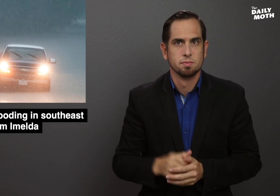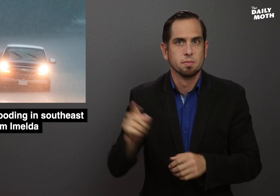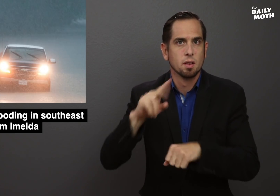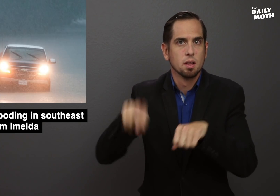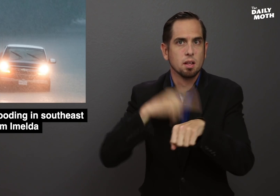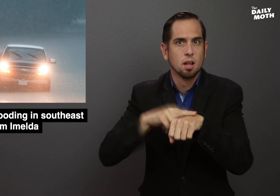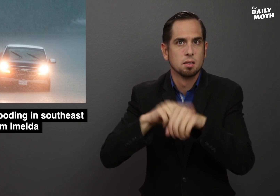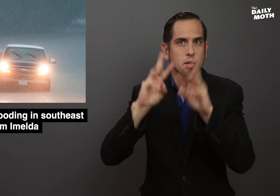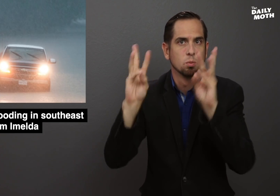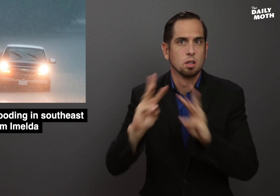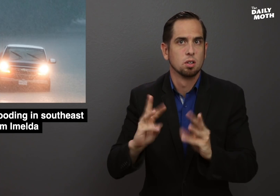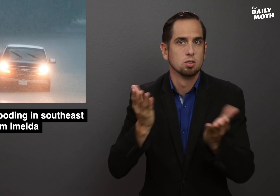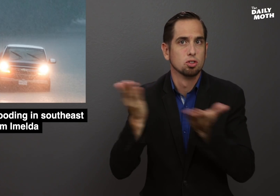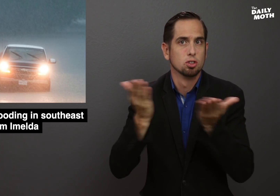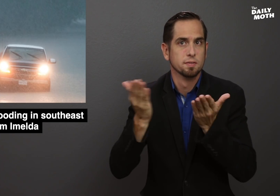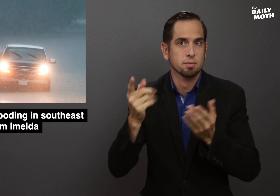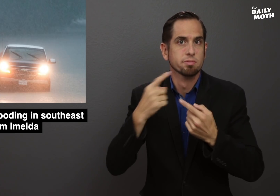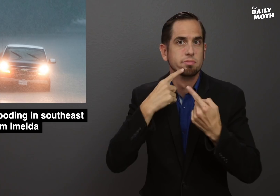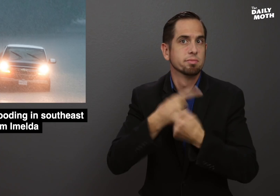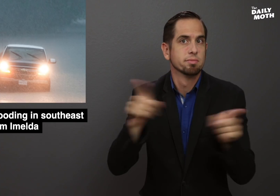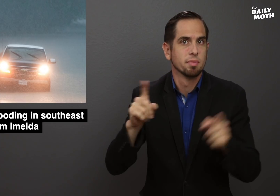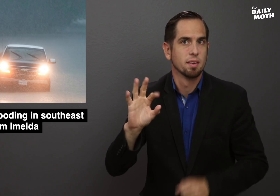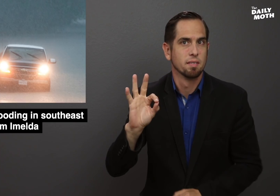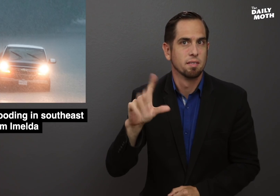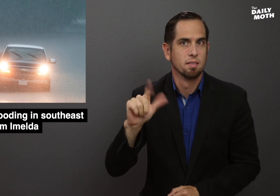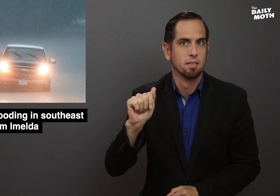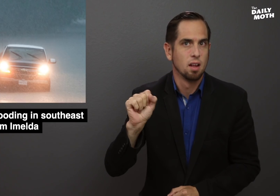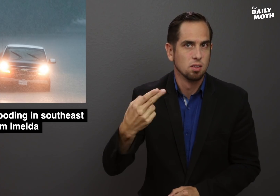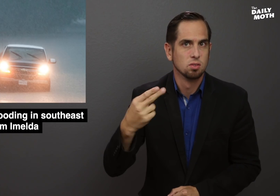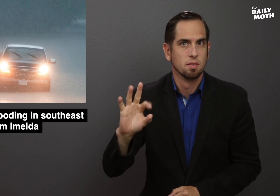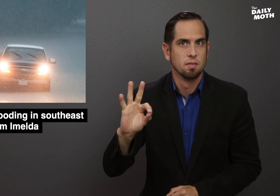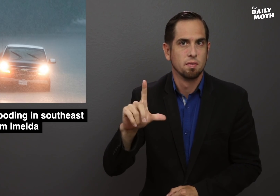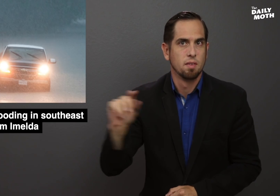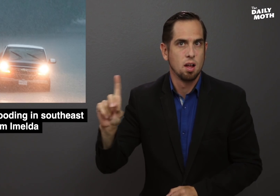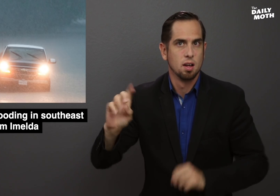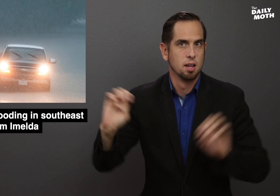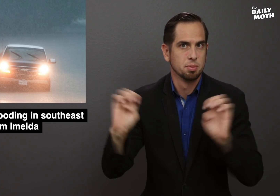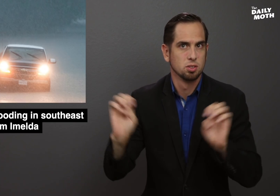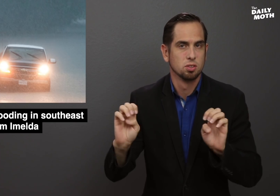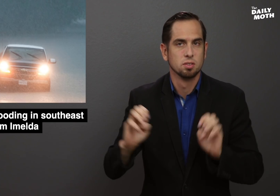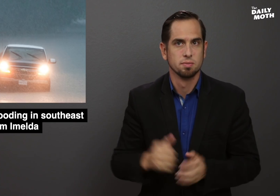The National Weather Service announced a flash flood emergency.